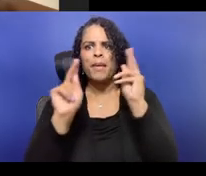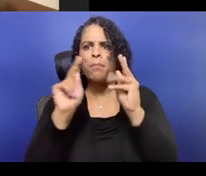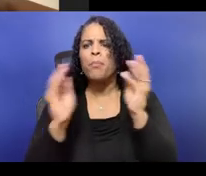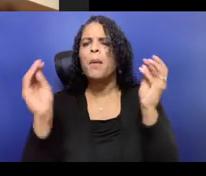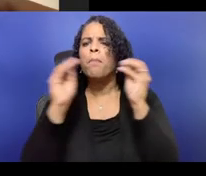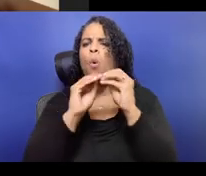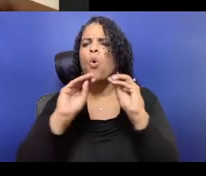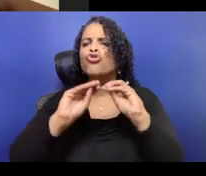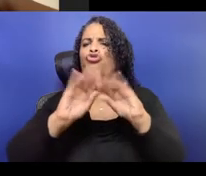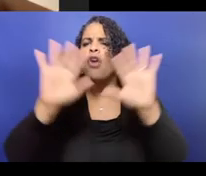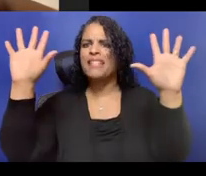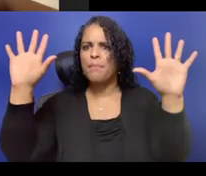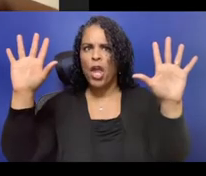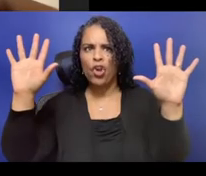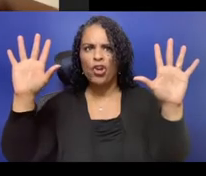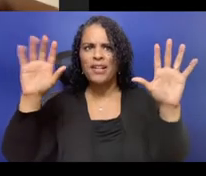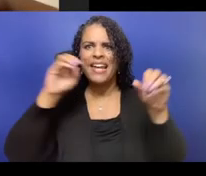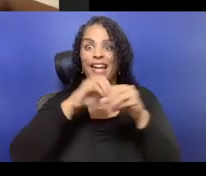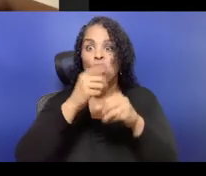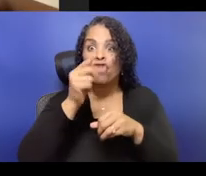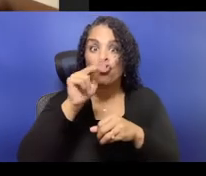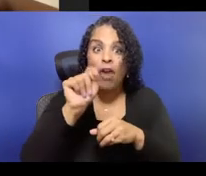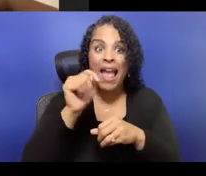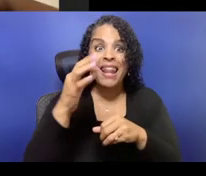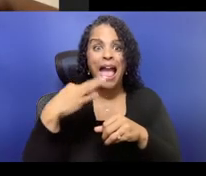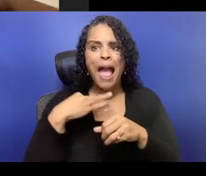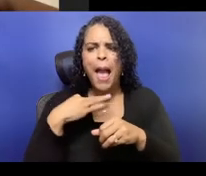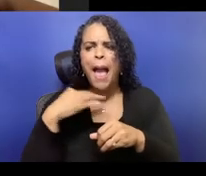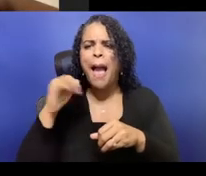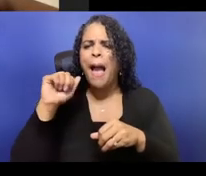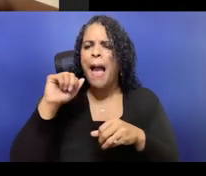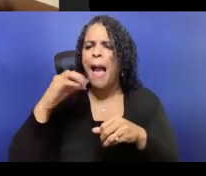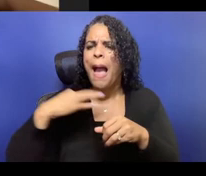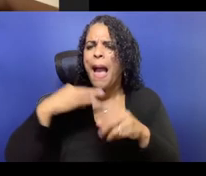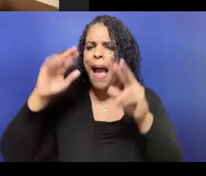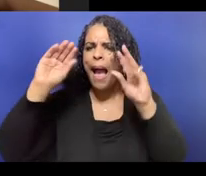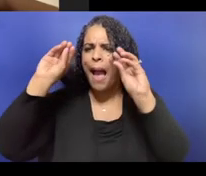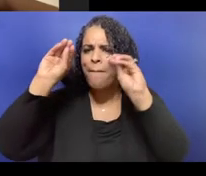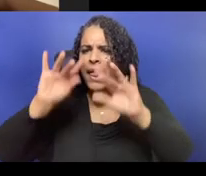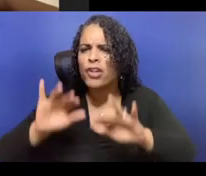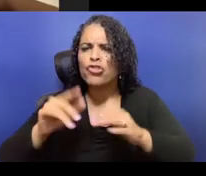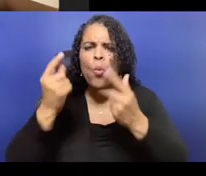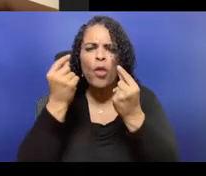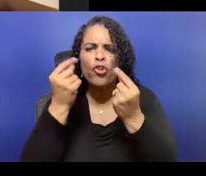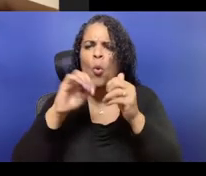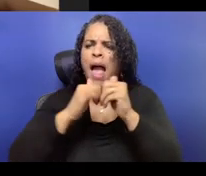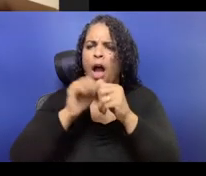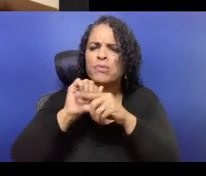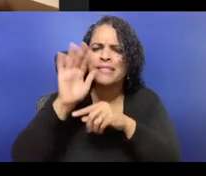and that's fine, too. Another kind of like benefit of this kind of model